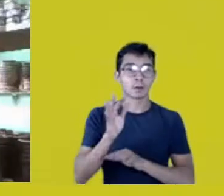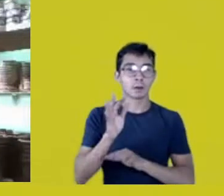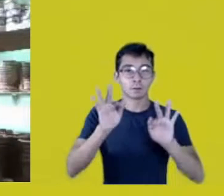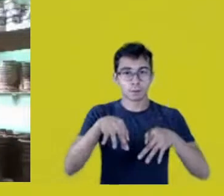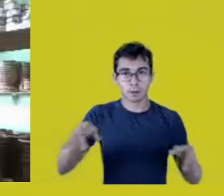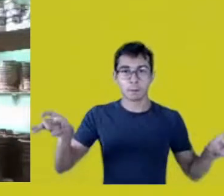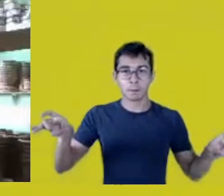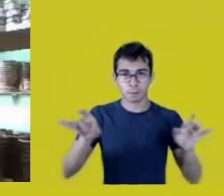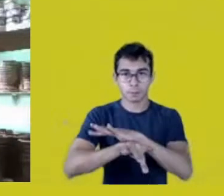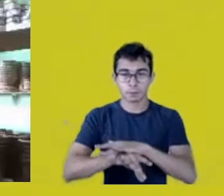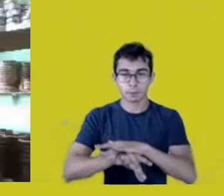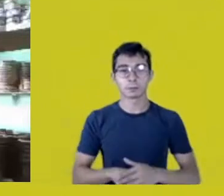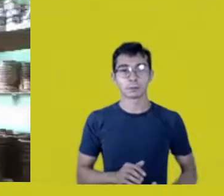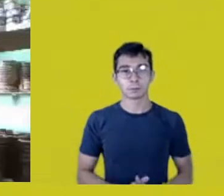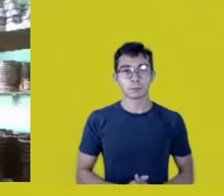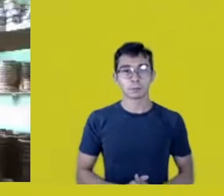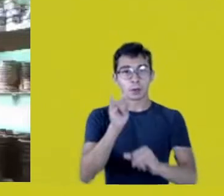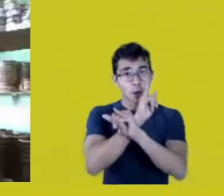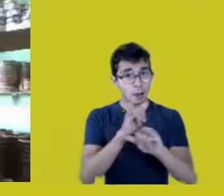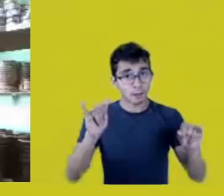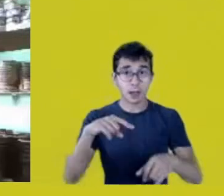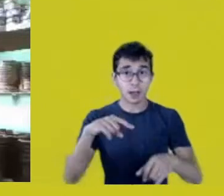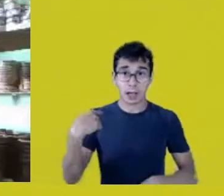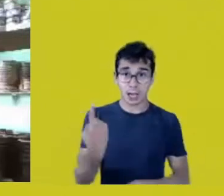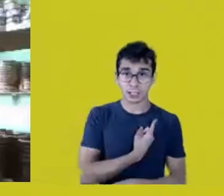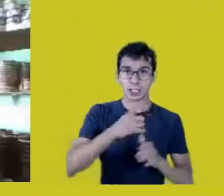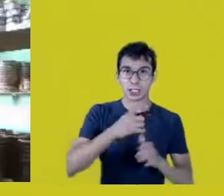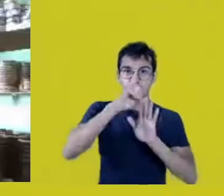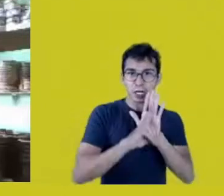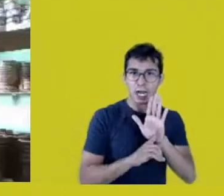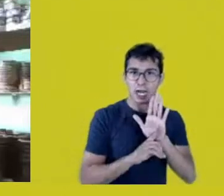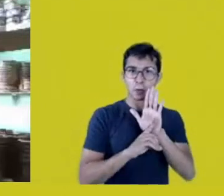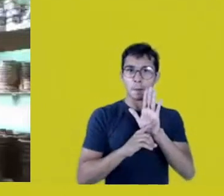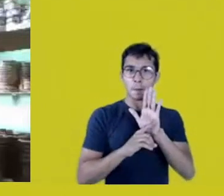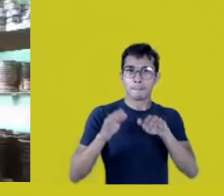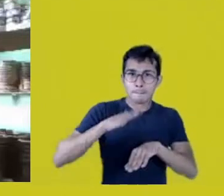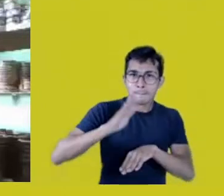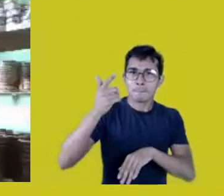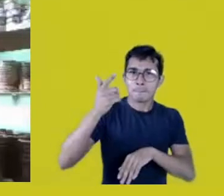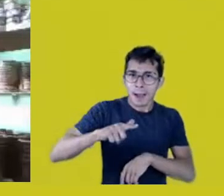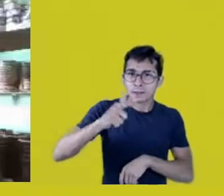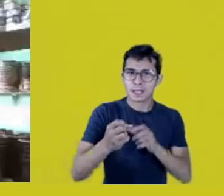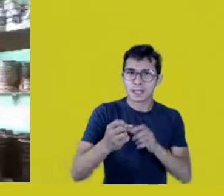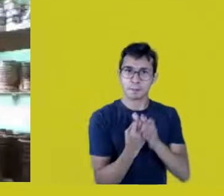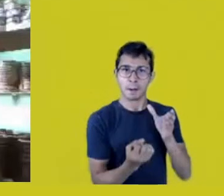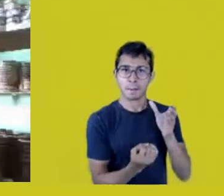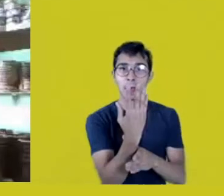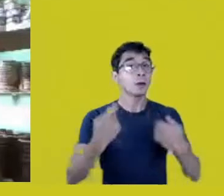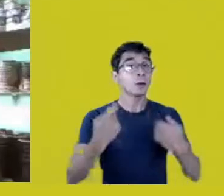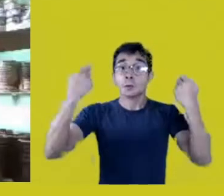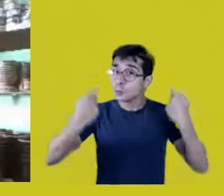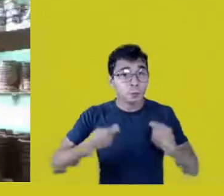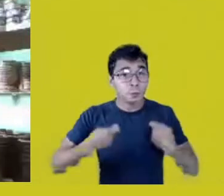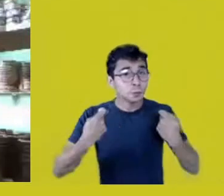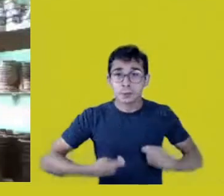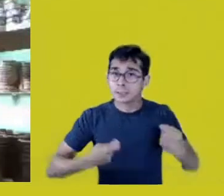saying that we don’t need to create new rights. We just need to affirm and enforce those we already have.